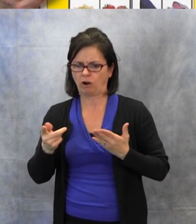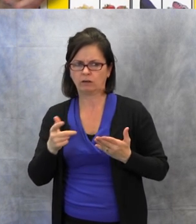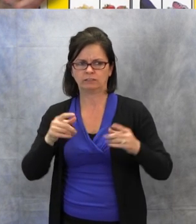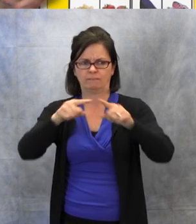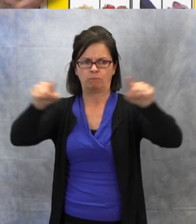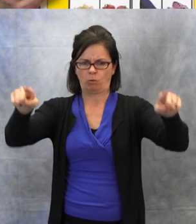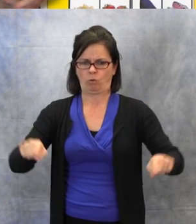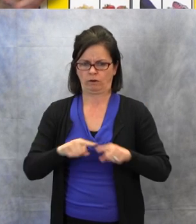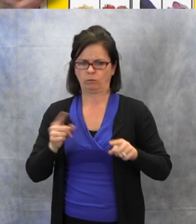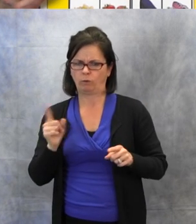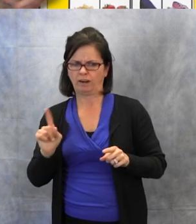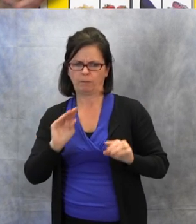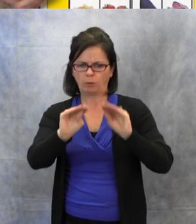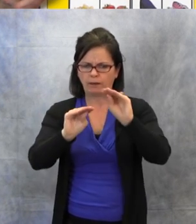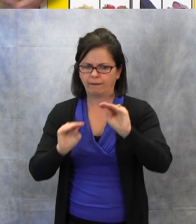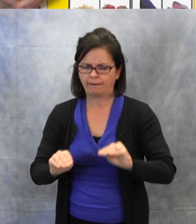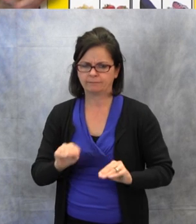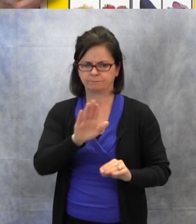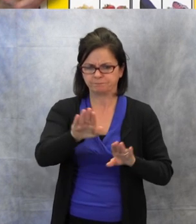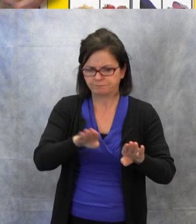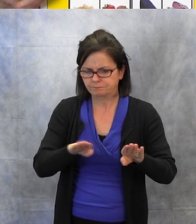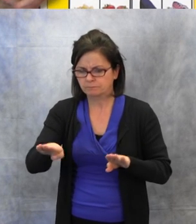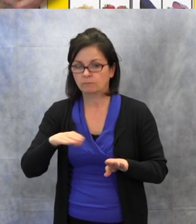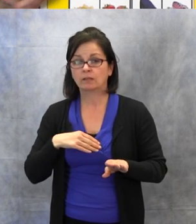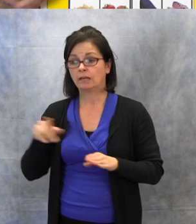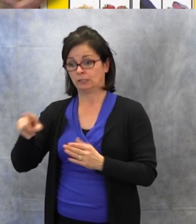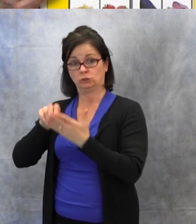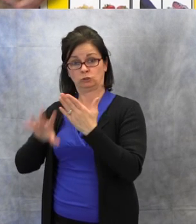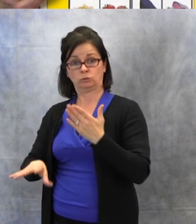who gives the instruction, so it gives you great practice,